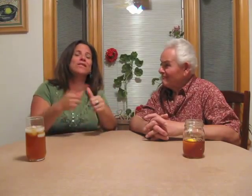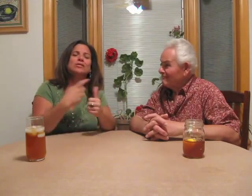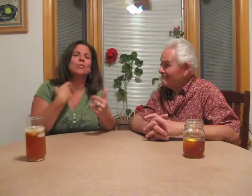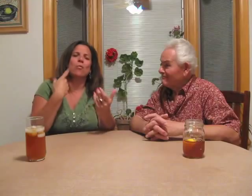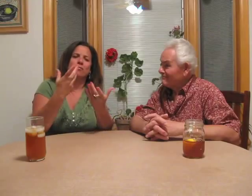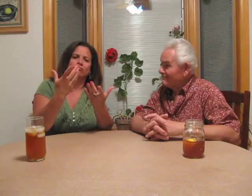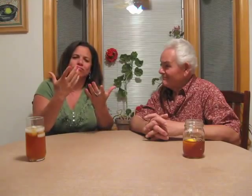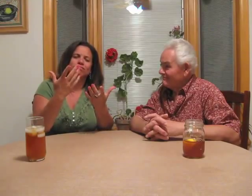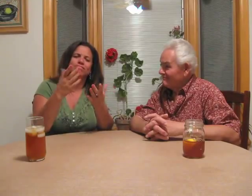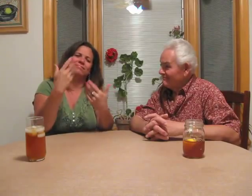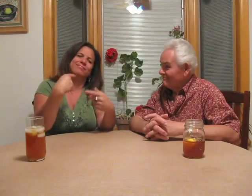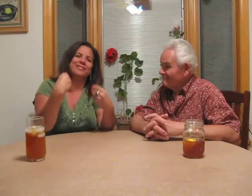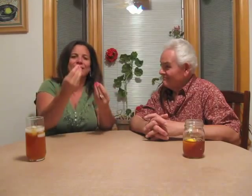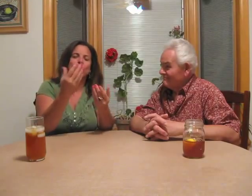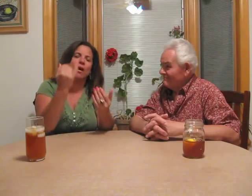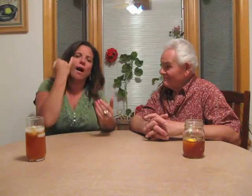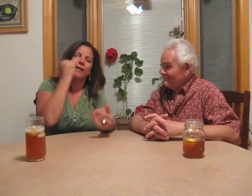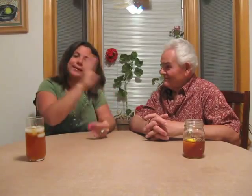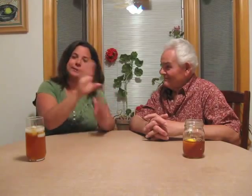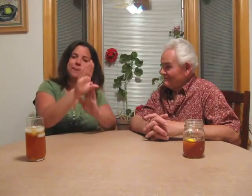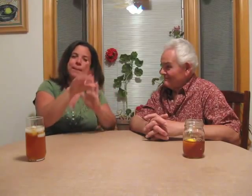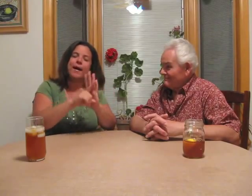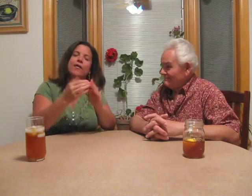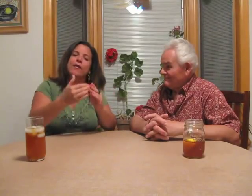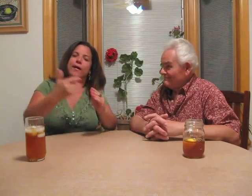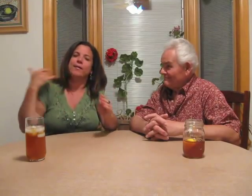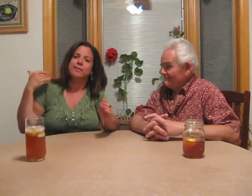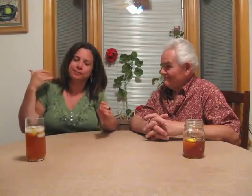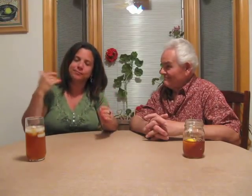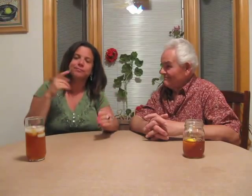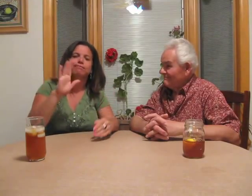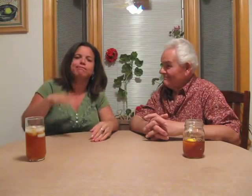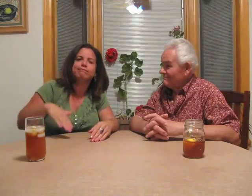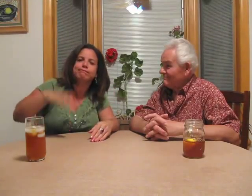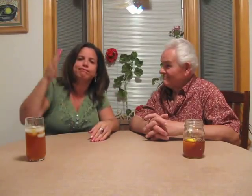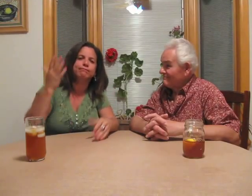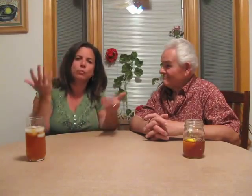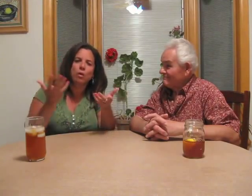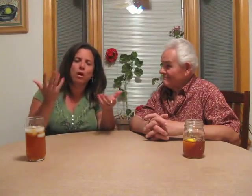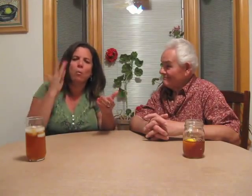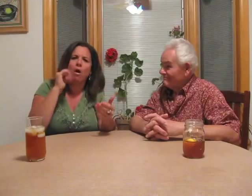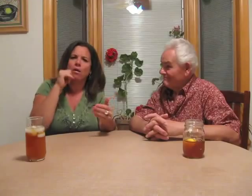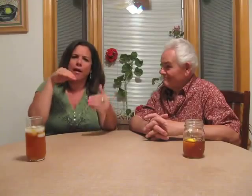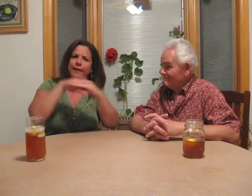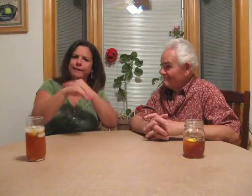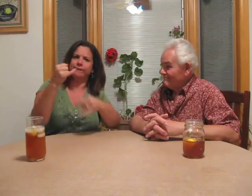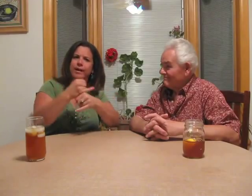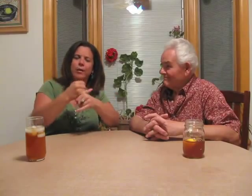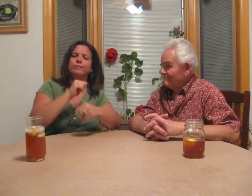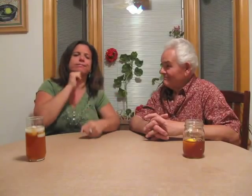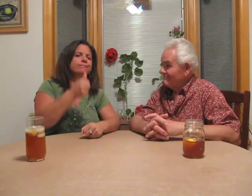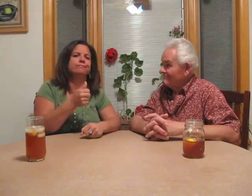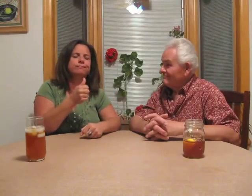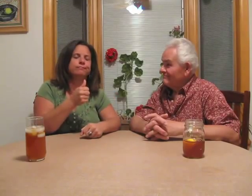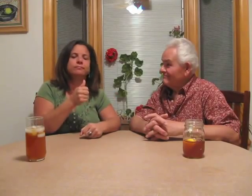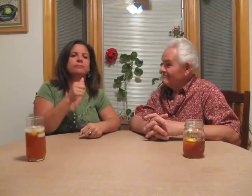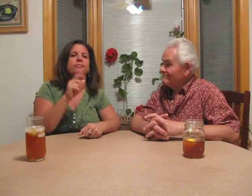First of all, I wanted to give you an idea of his background while he was growing up and why he didn’t go to Fanwood at that time. Later on,